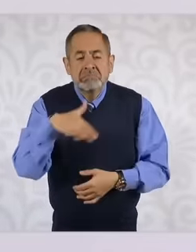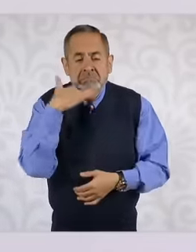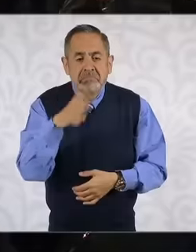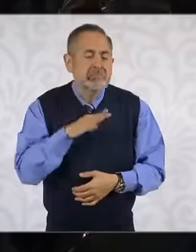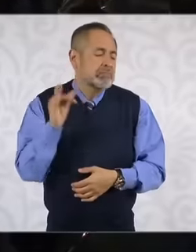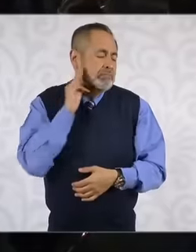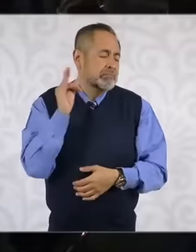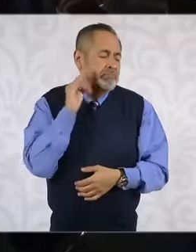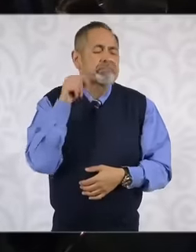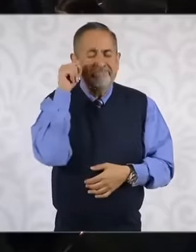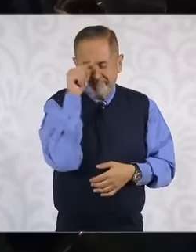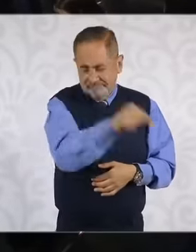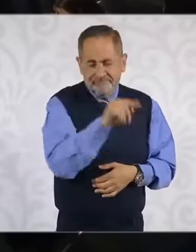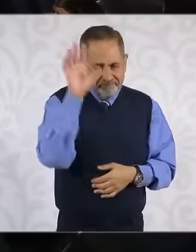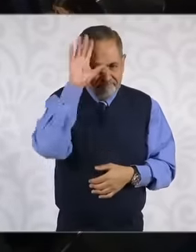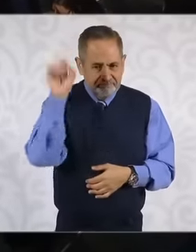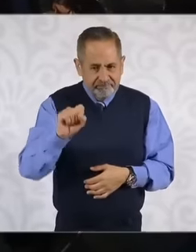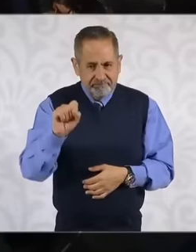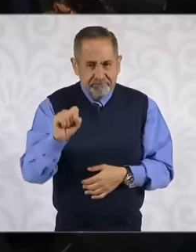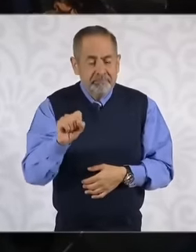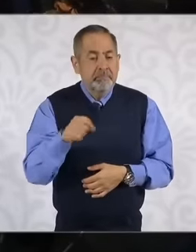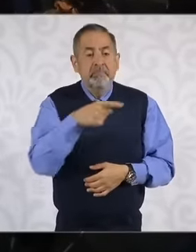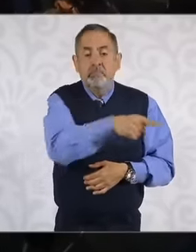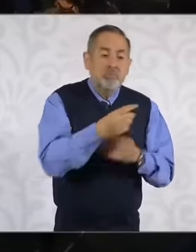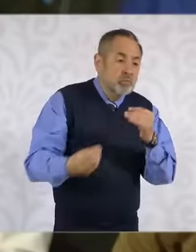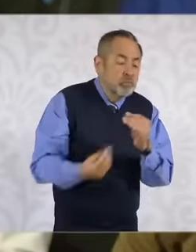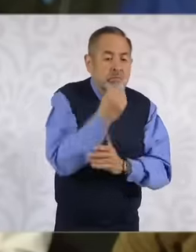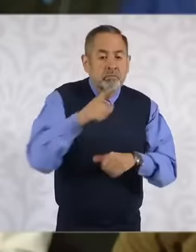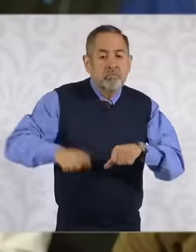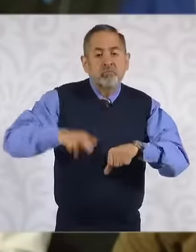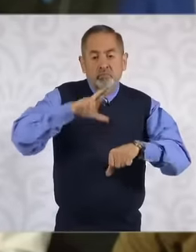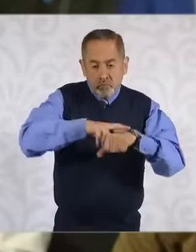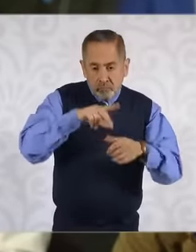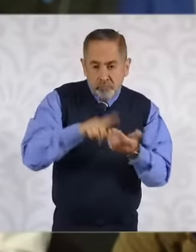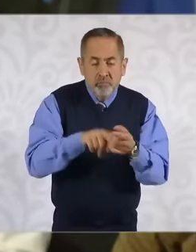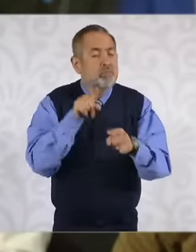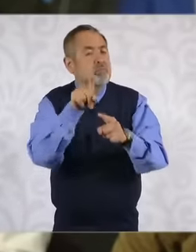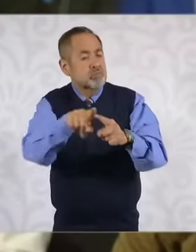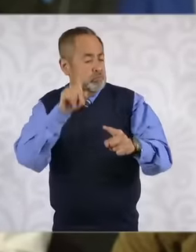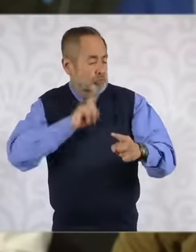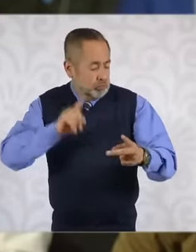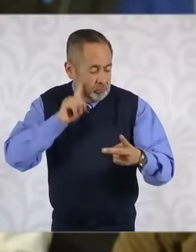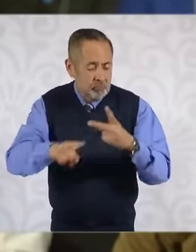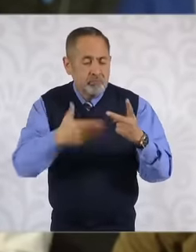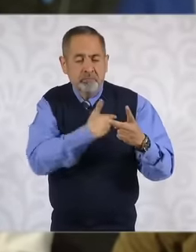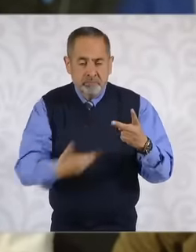a new governor has arrived since October 1st. You have arrived as a woman and we hope that